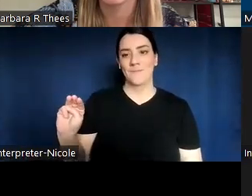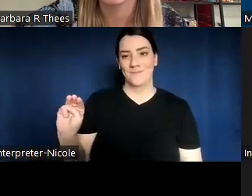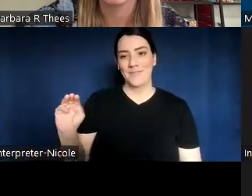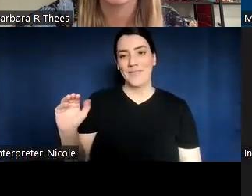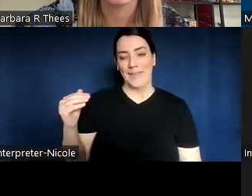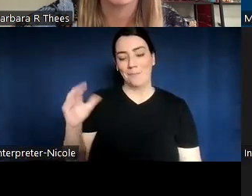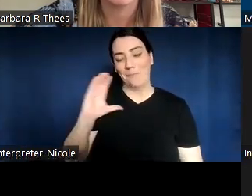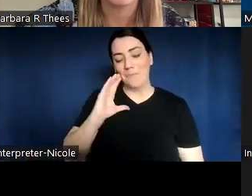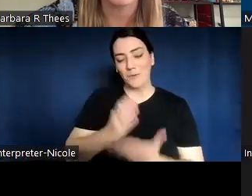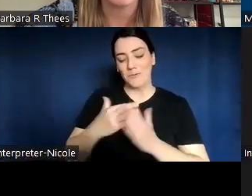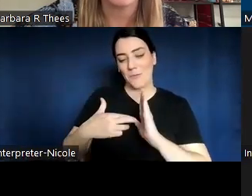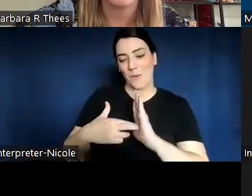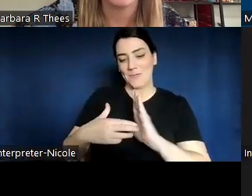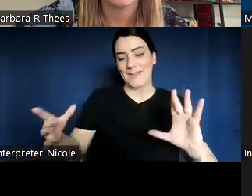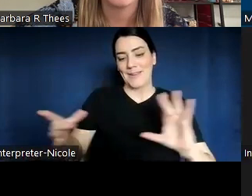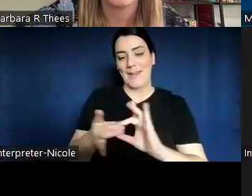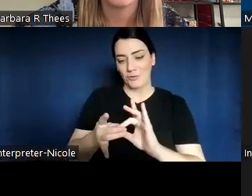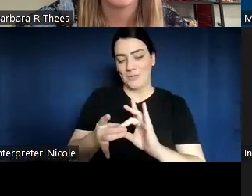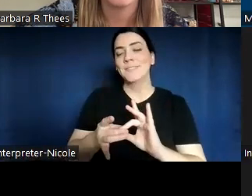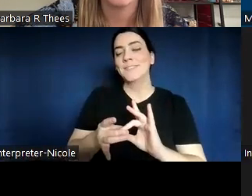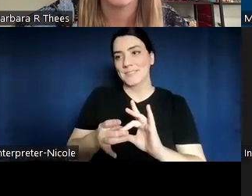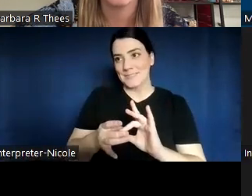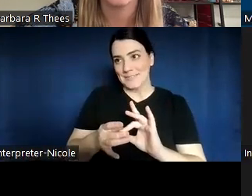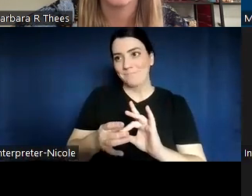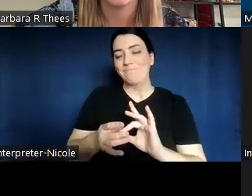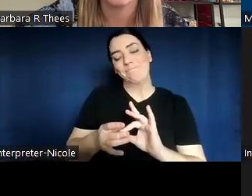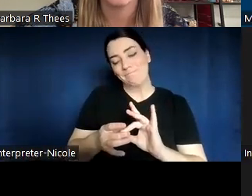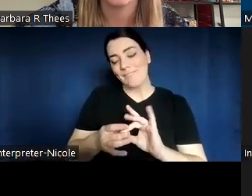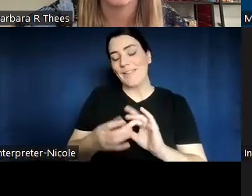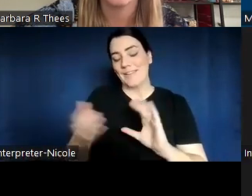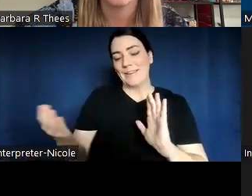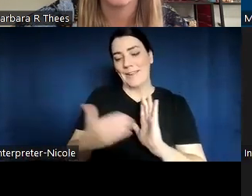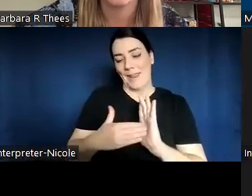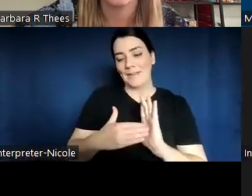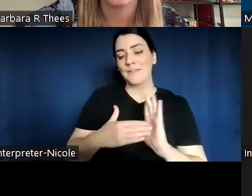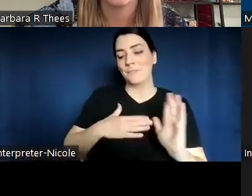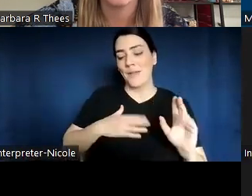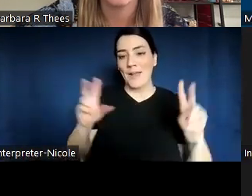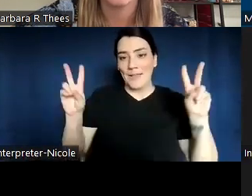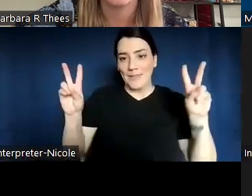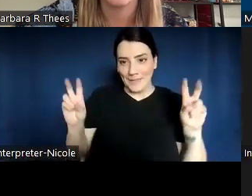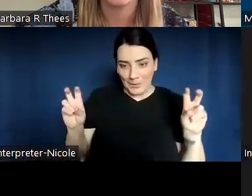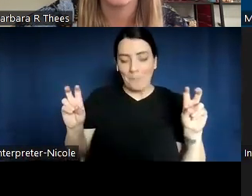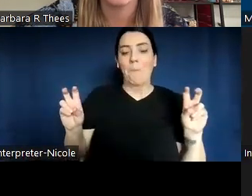And again, this is on the theme of my bringing a set of connections and my partner bringing